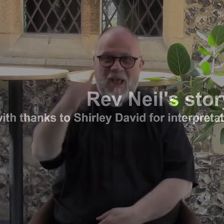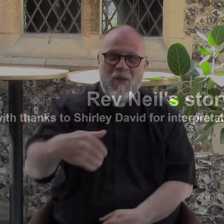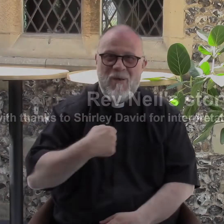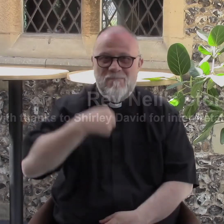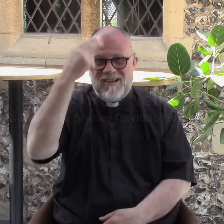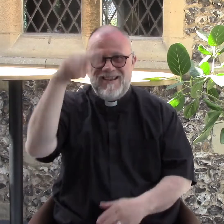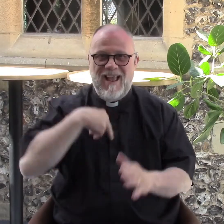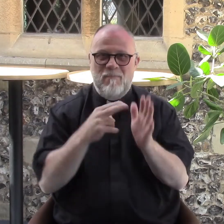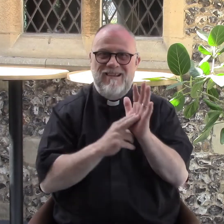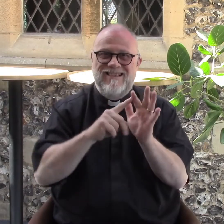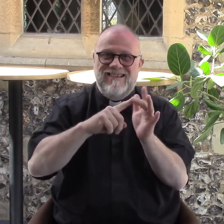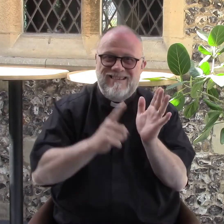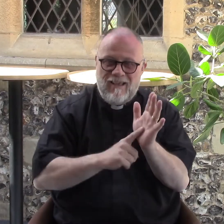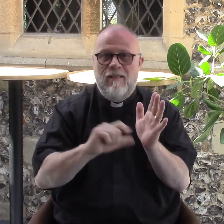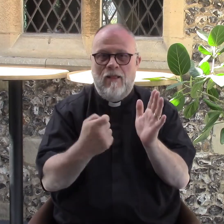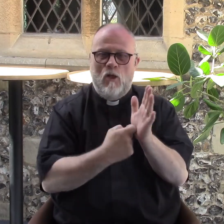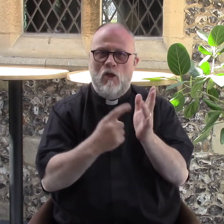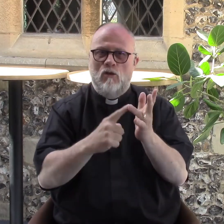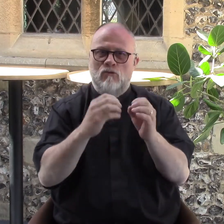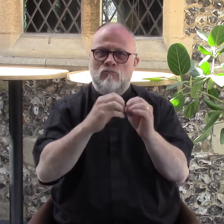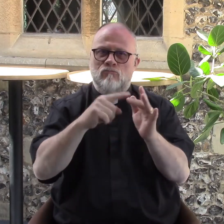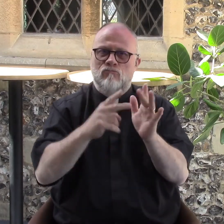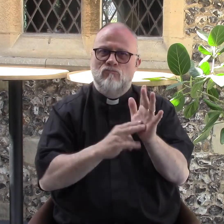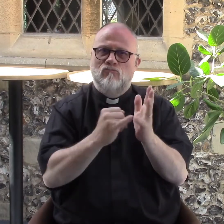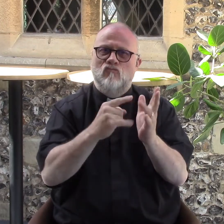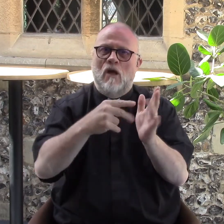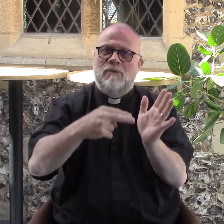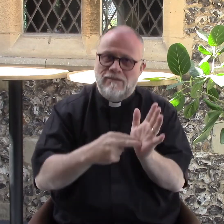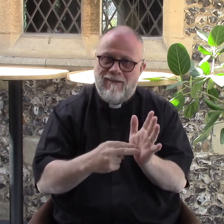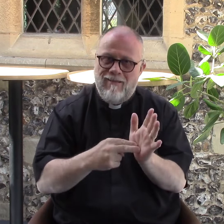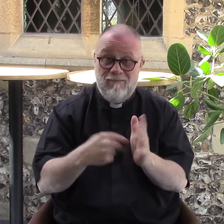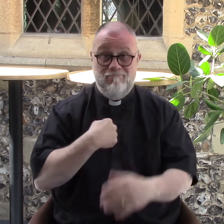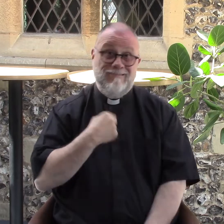Hello, my name is Neil Robinson and I'm Deaf.